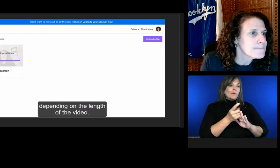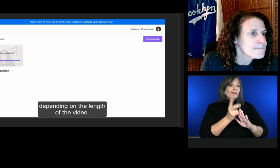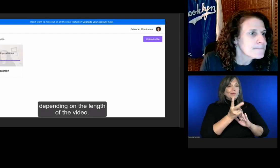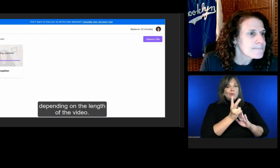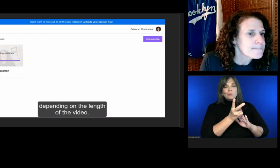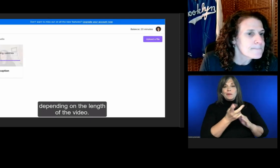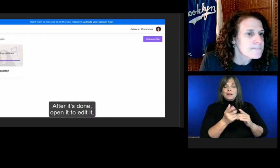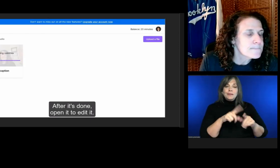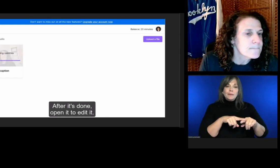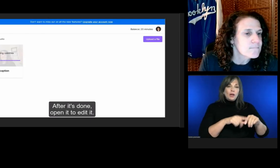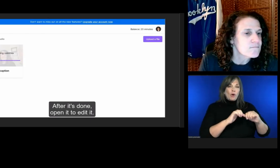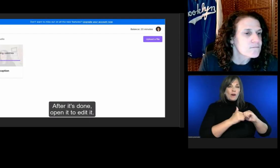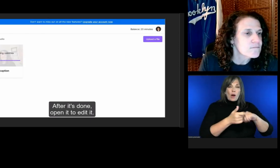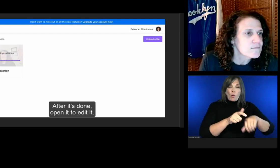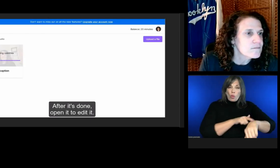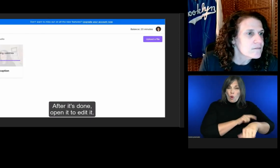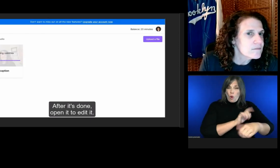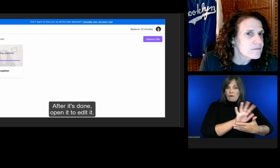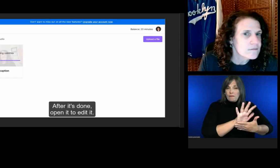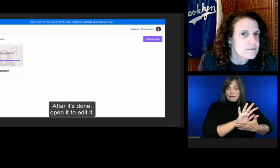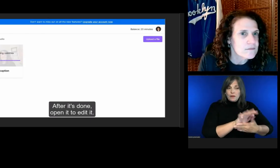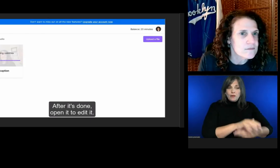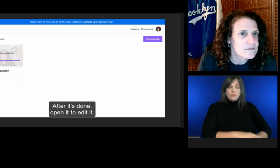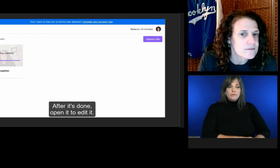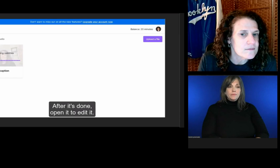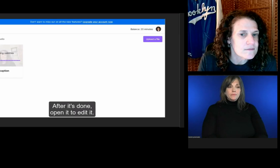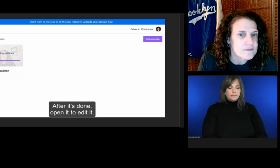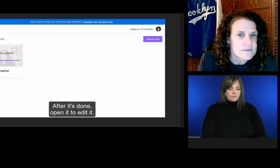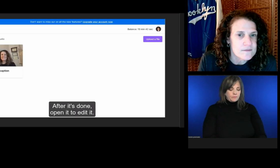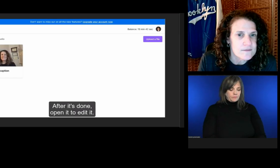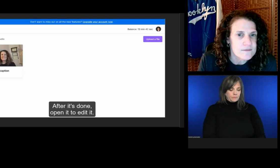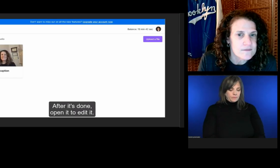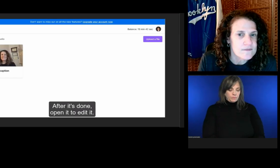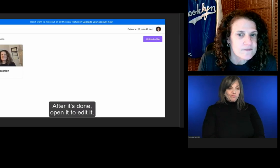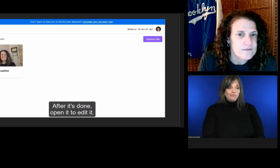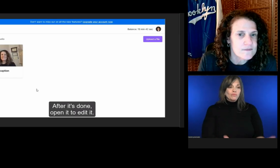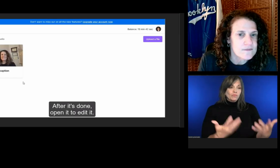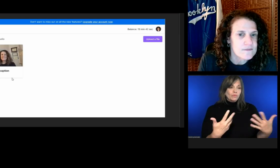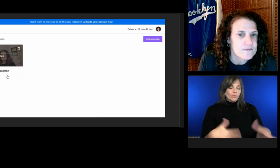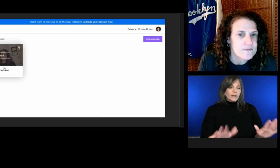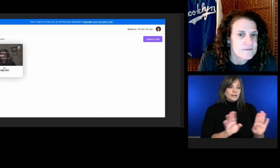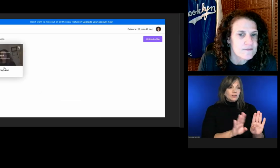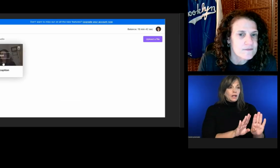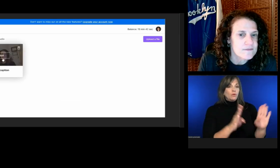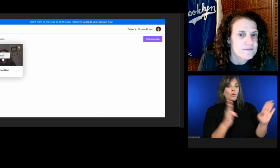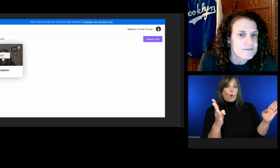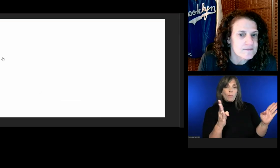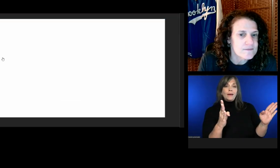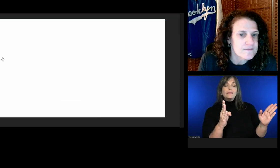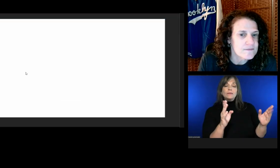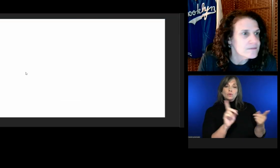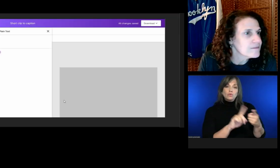After it's done, open it to edit it. Hey, y'all.